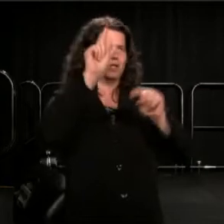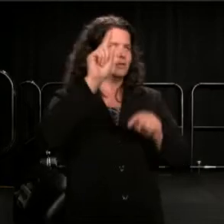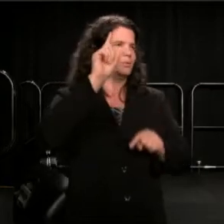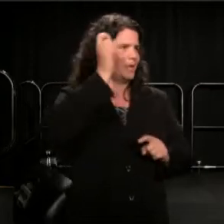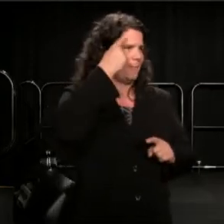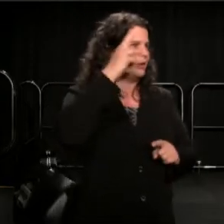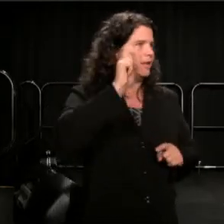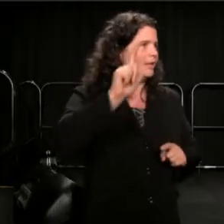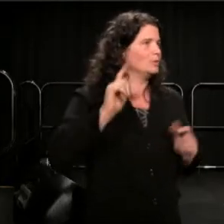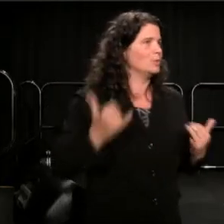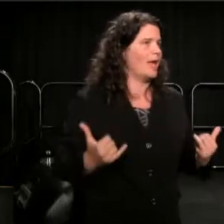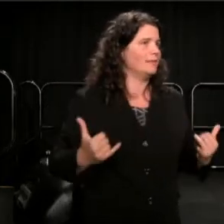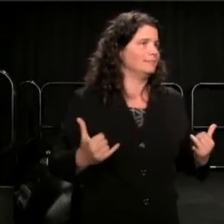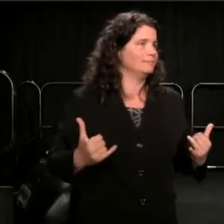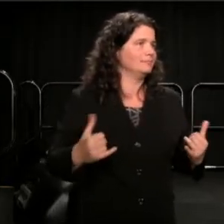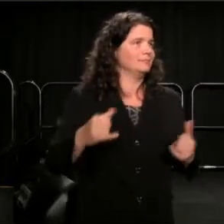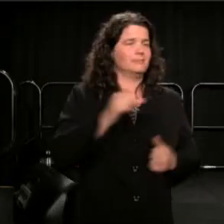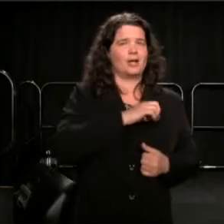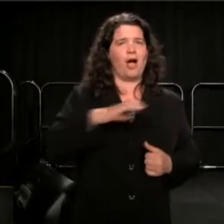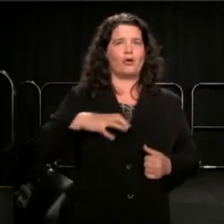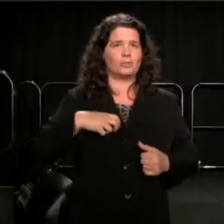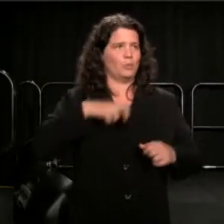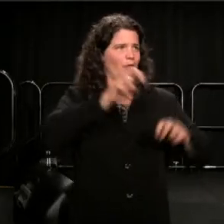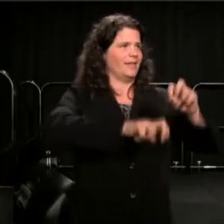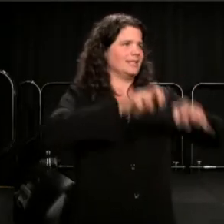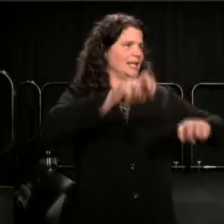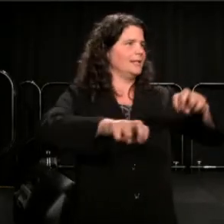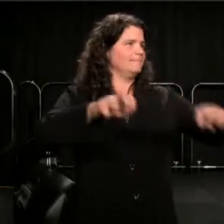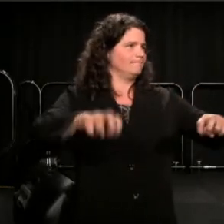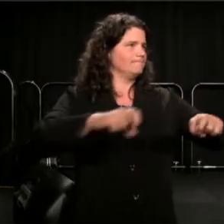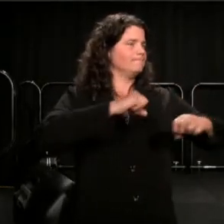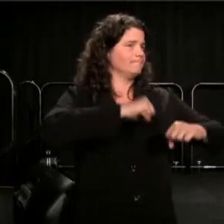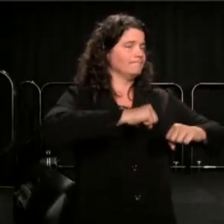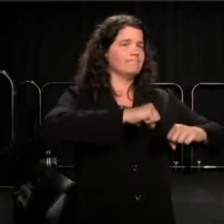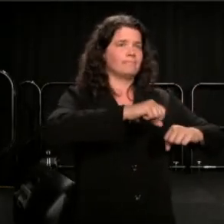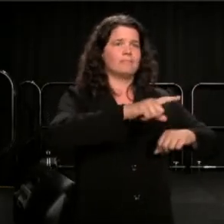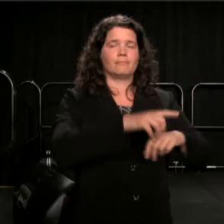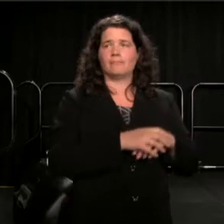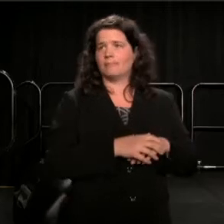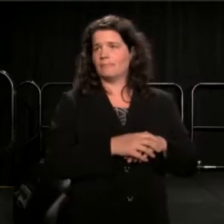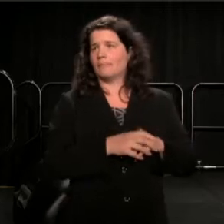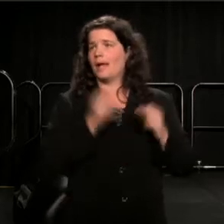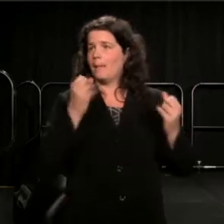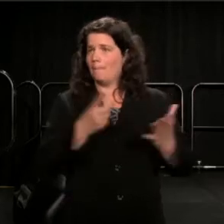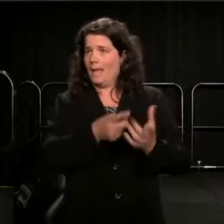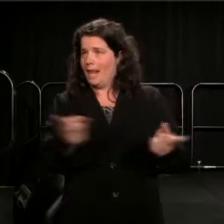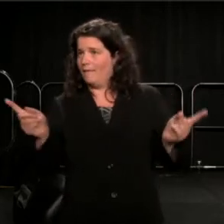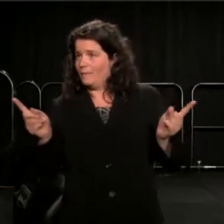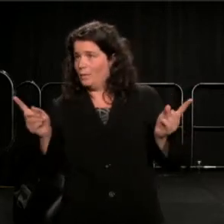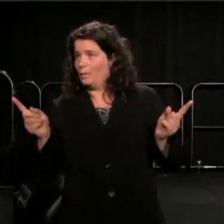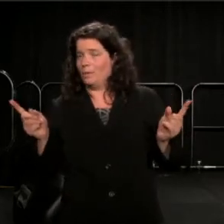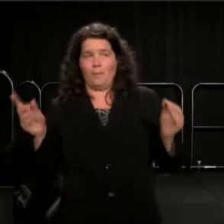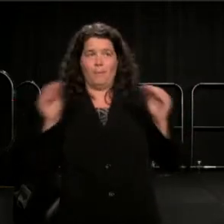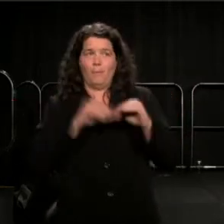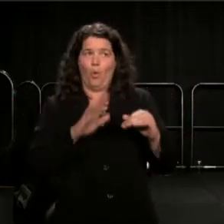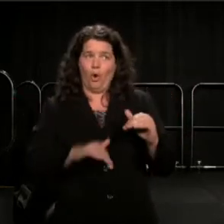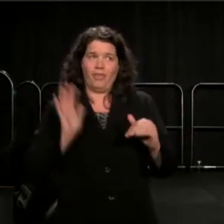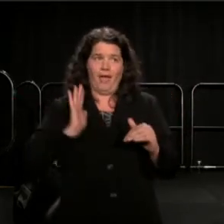Many of you, I suspect more than in 1996, are ready to be active an activist, with your art.